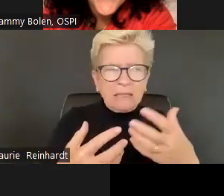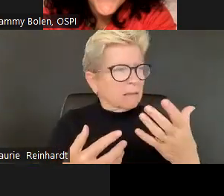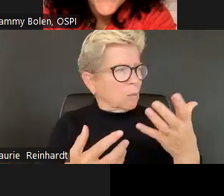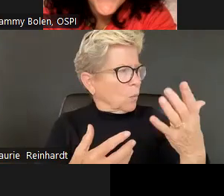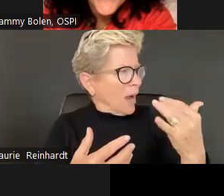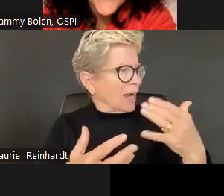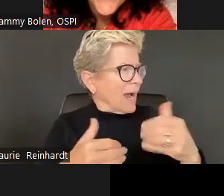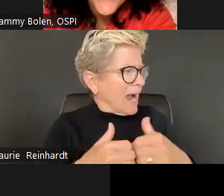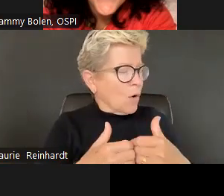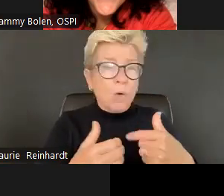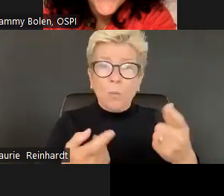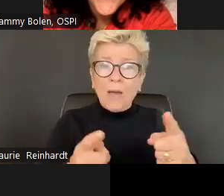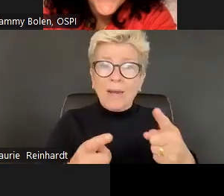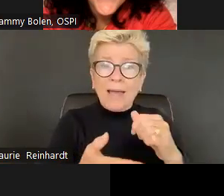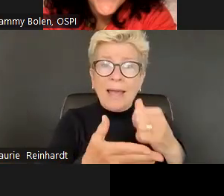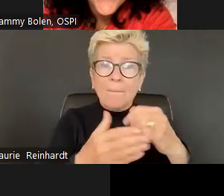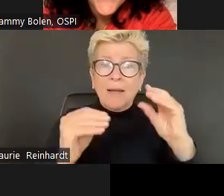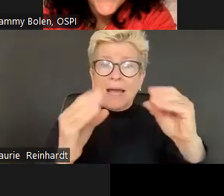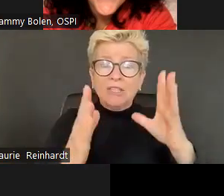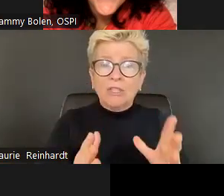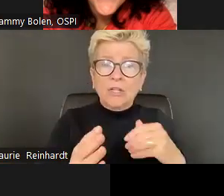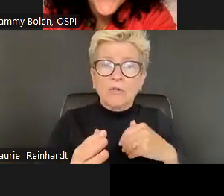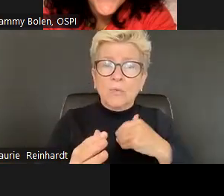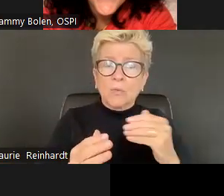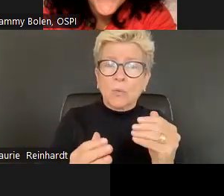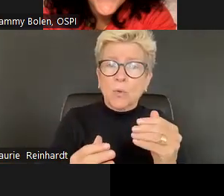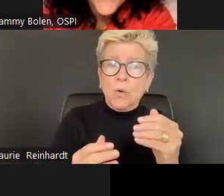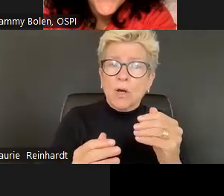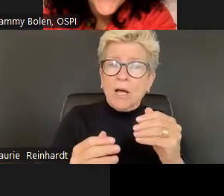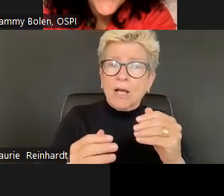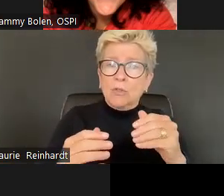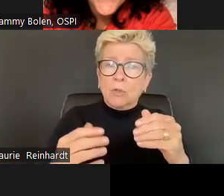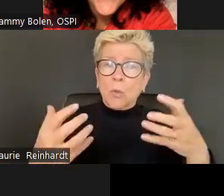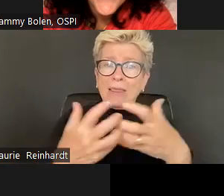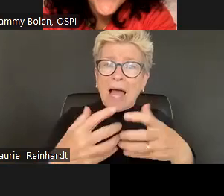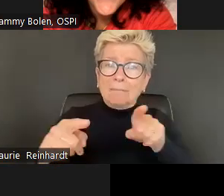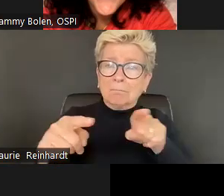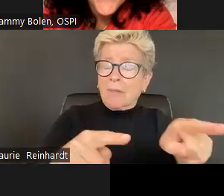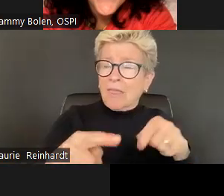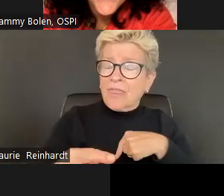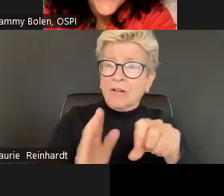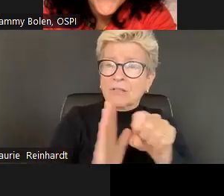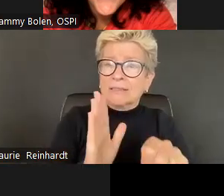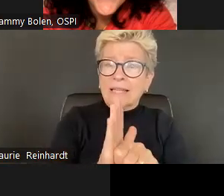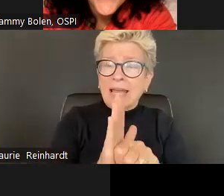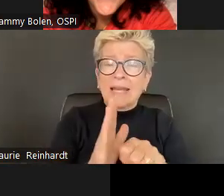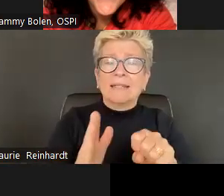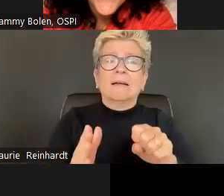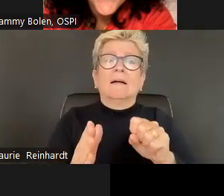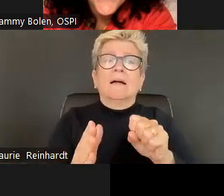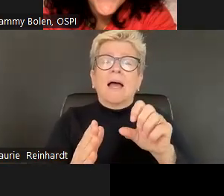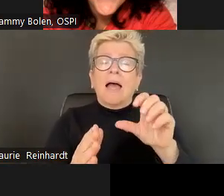But it was we didn't necessarily have a framework of what those examples meant. We kept going back and forth of being of asking each other, why does this align, right?